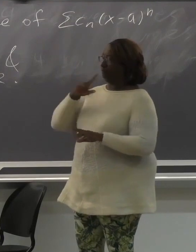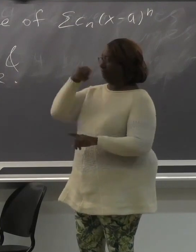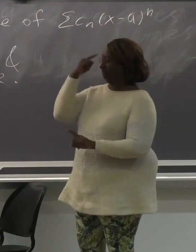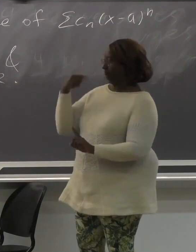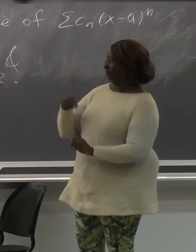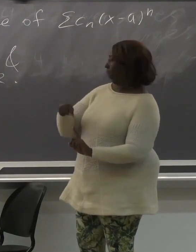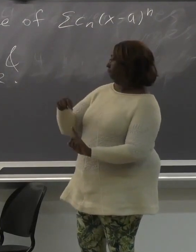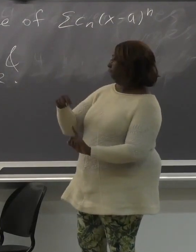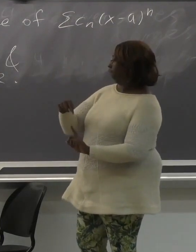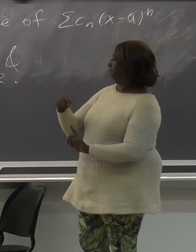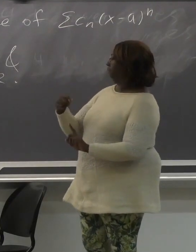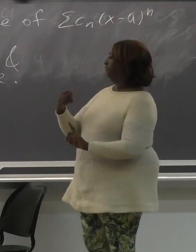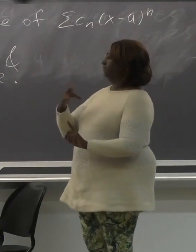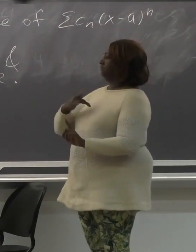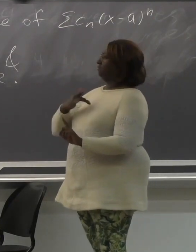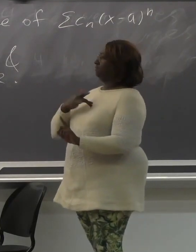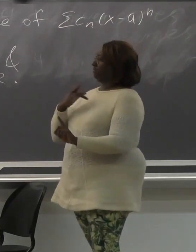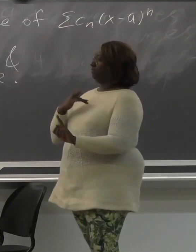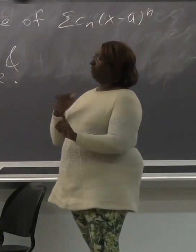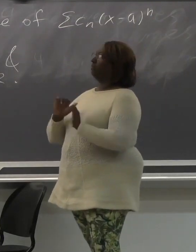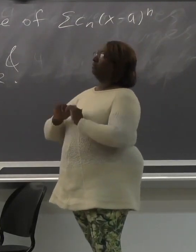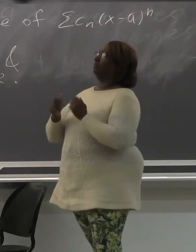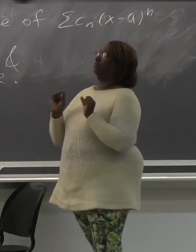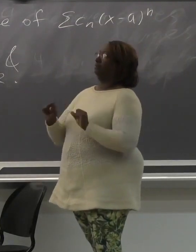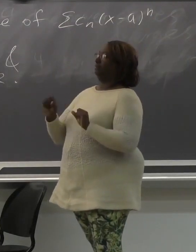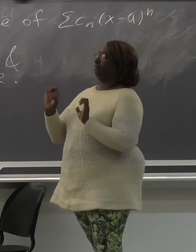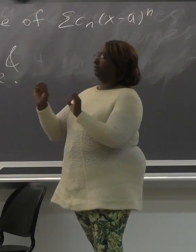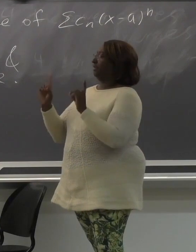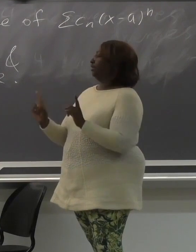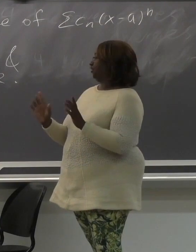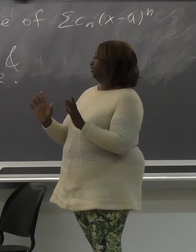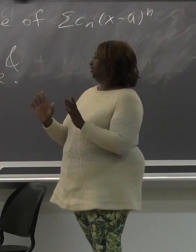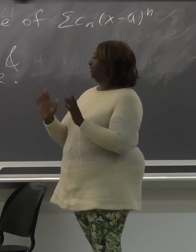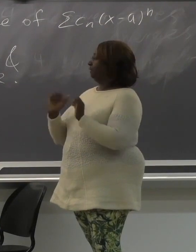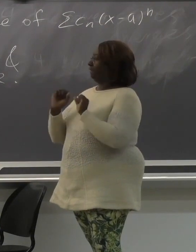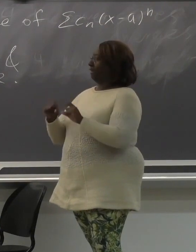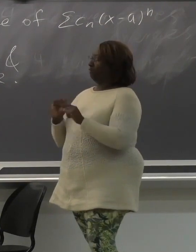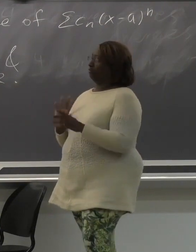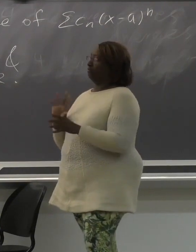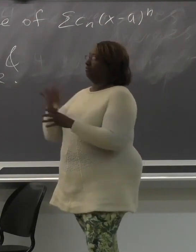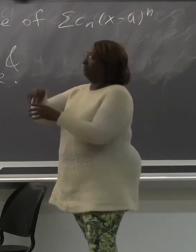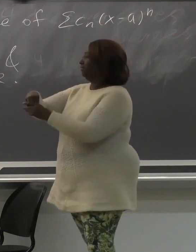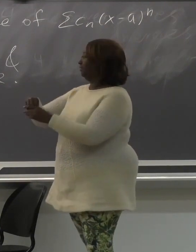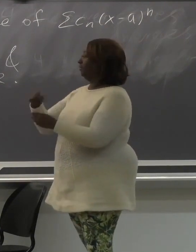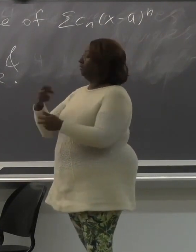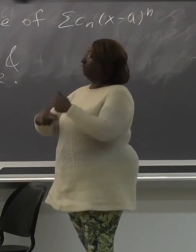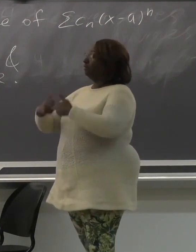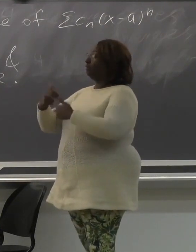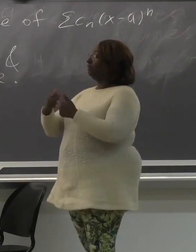for deaf children, deaf Black children in particular. And I feel that we need to be able to have